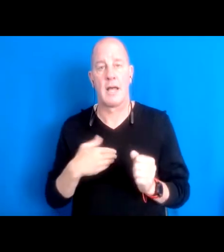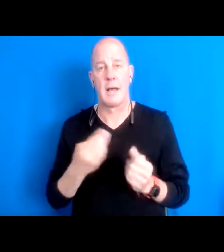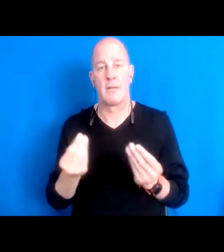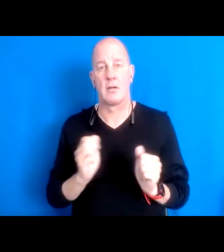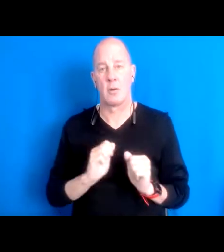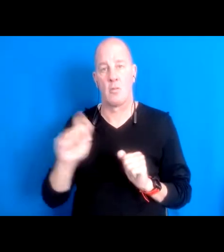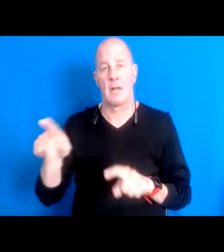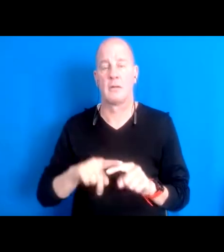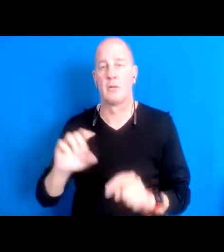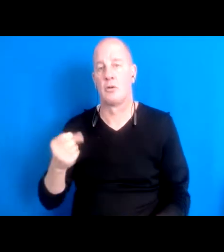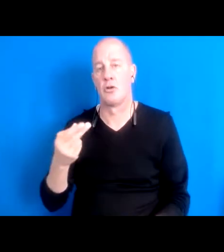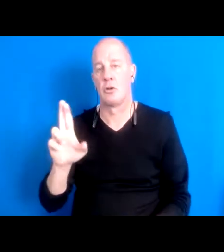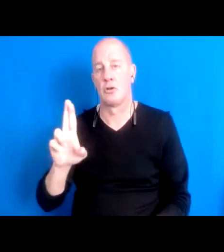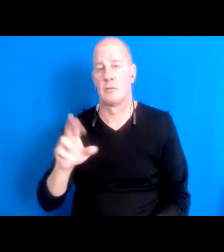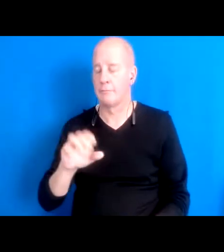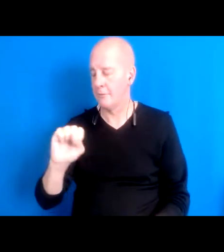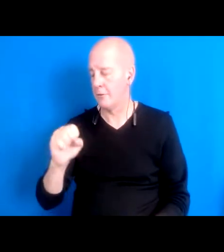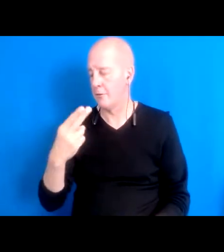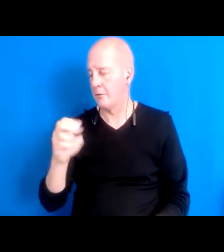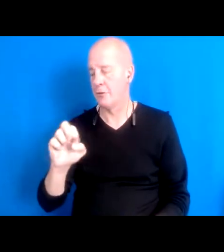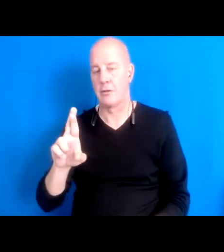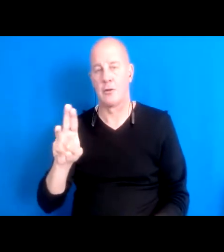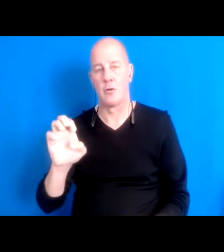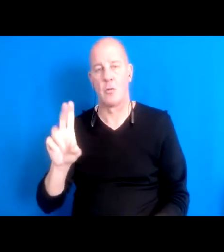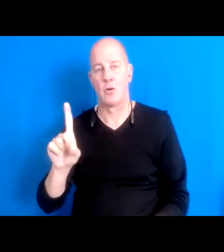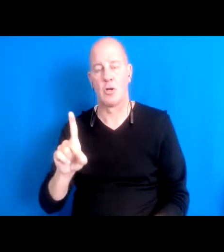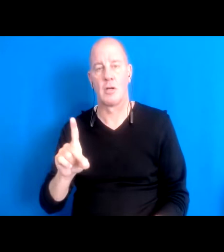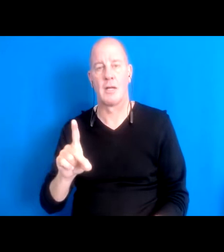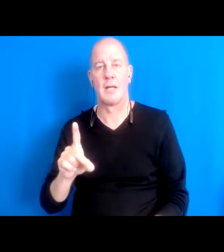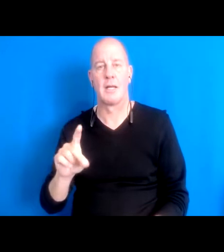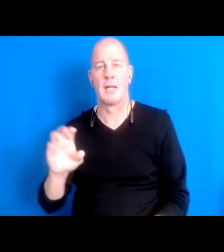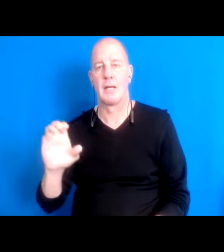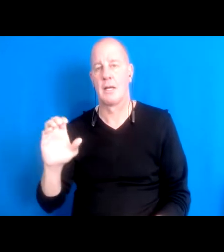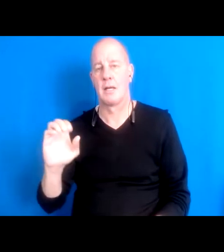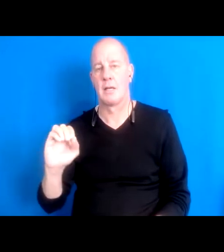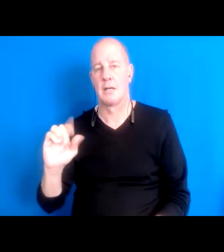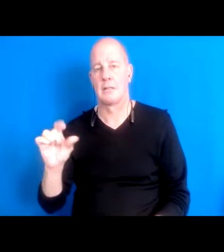we are a is relatively new collective of folks working in Northern California to find